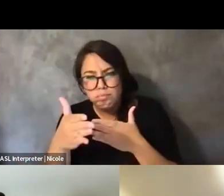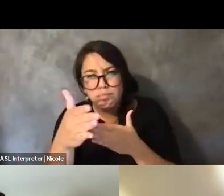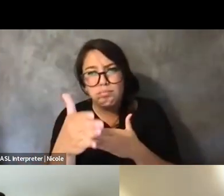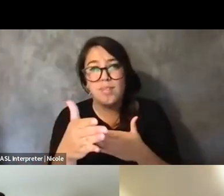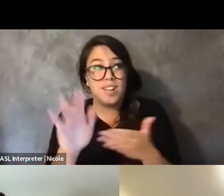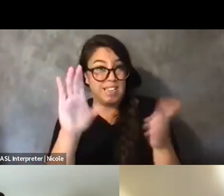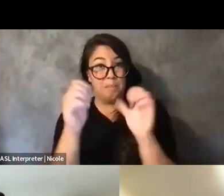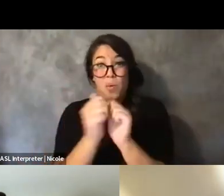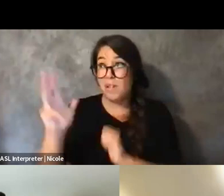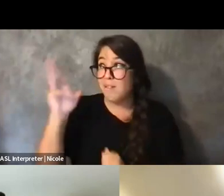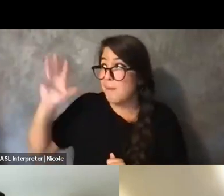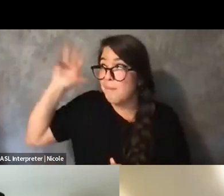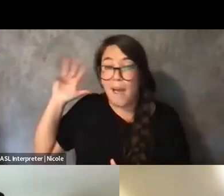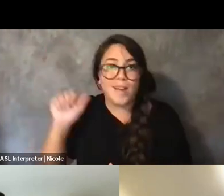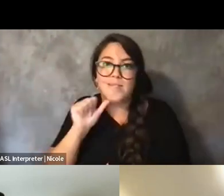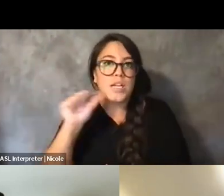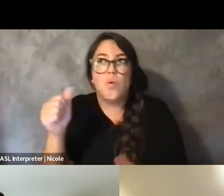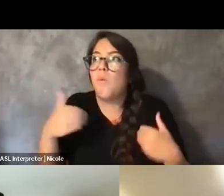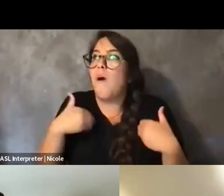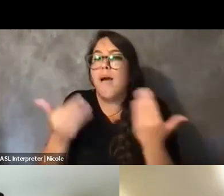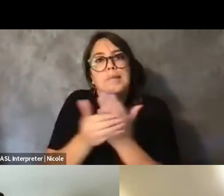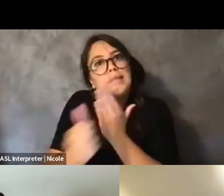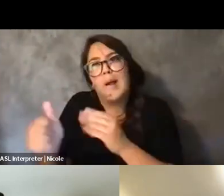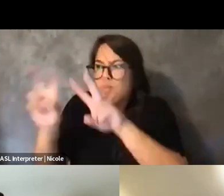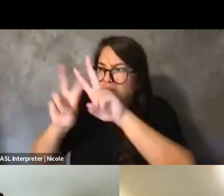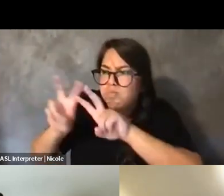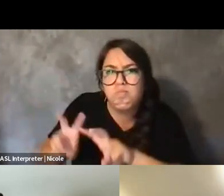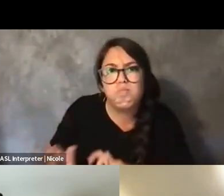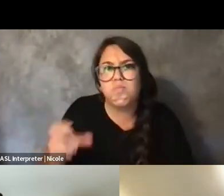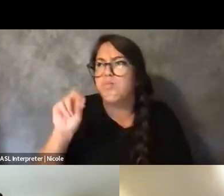it wasn't present to me or maybe I didn't notice it.